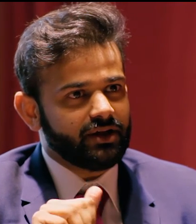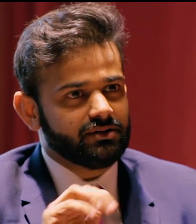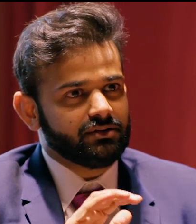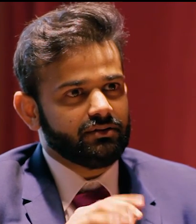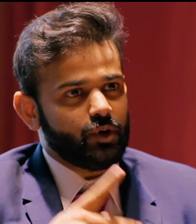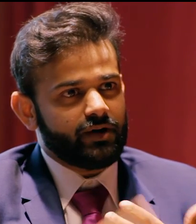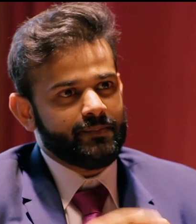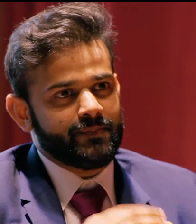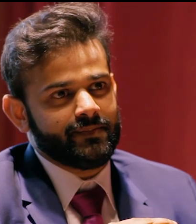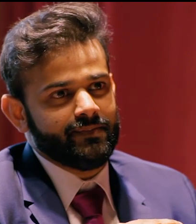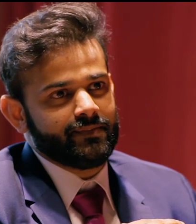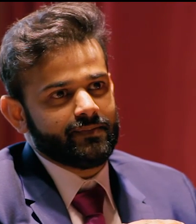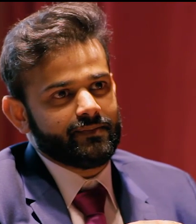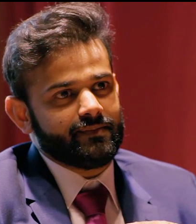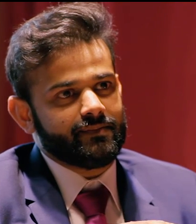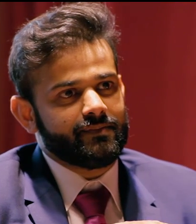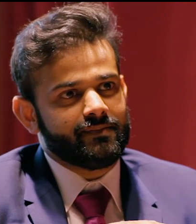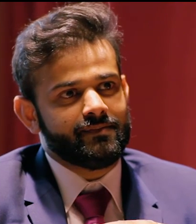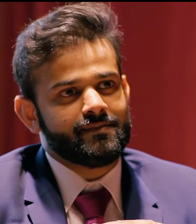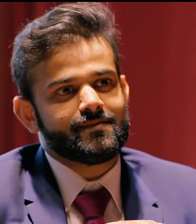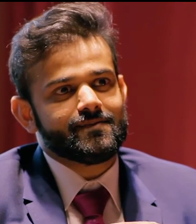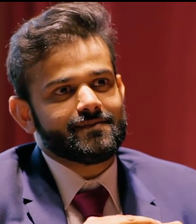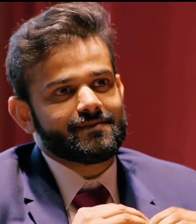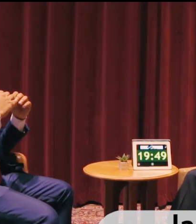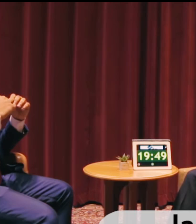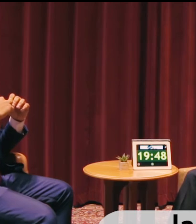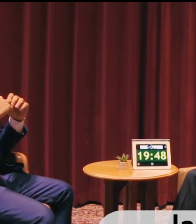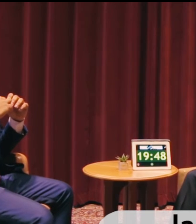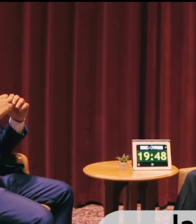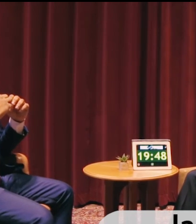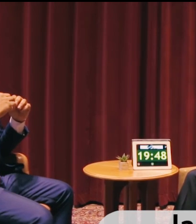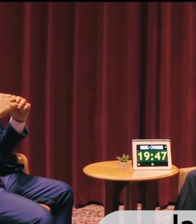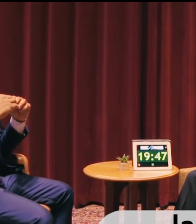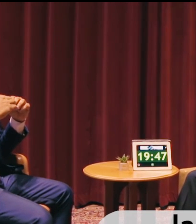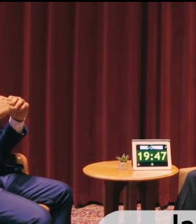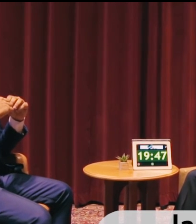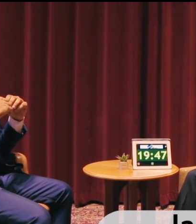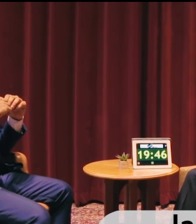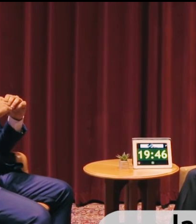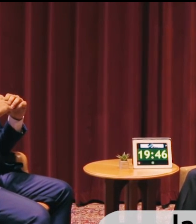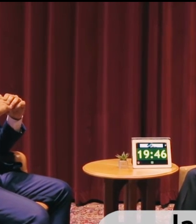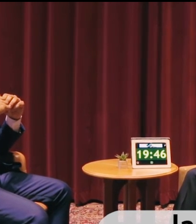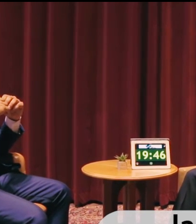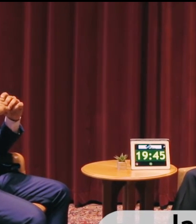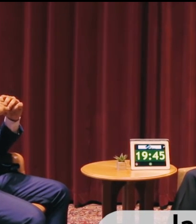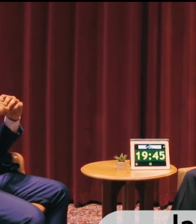So what made you decide to get involved with the MBA program? Well I knew that it was going to be a step in the right direction.